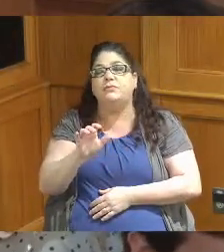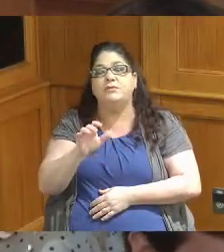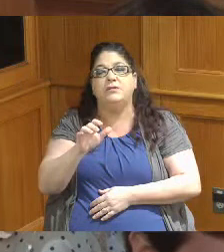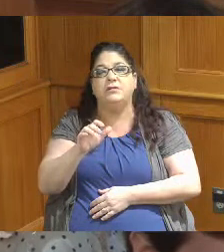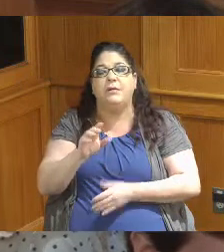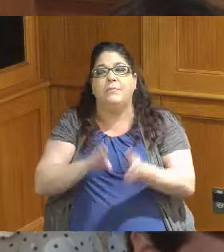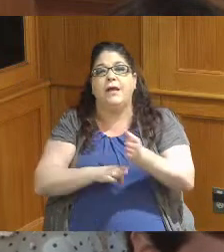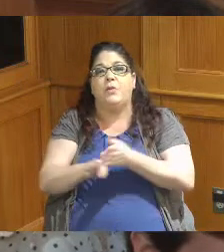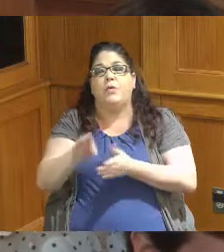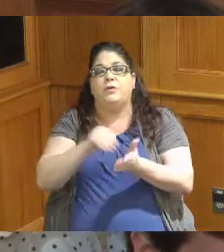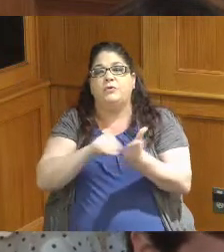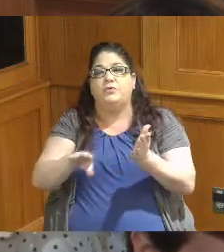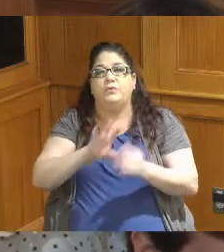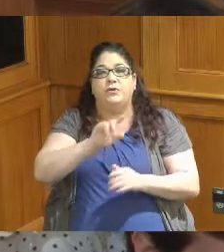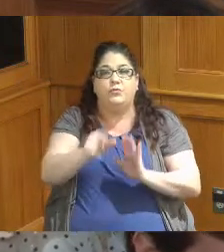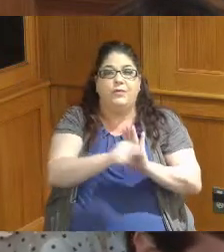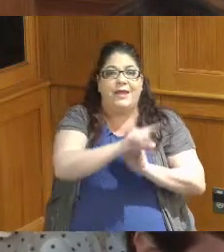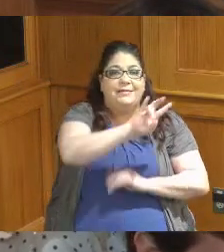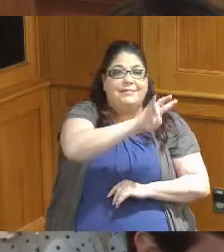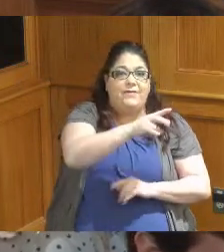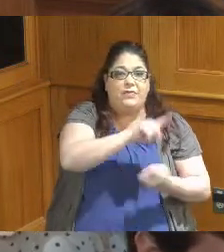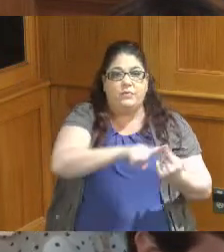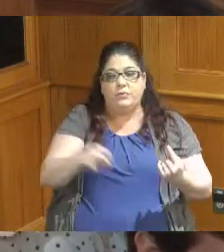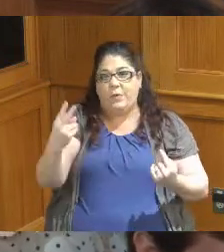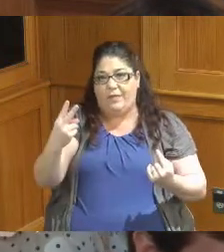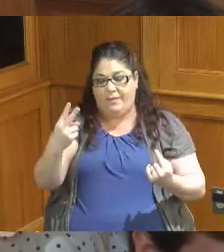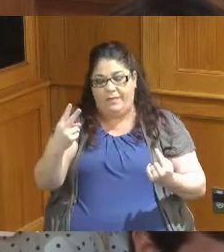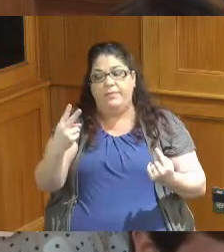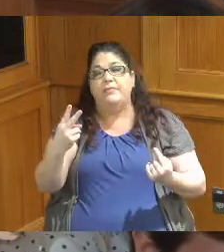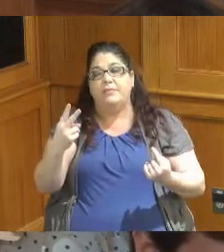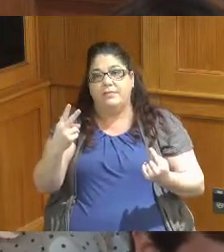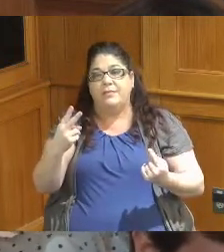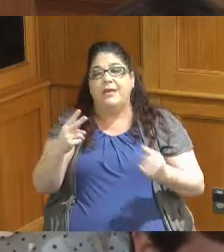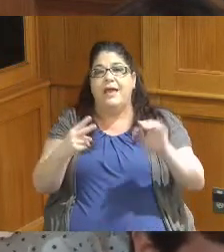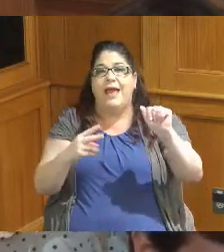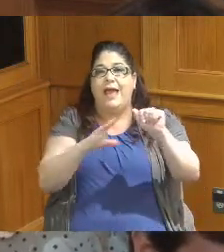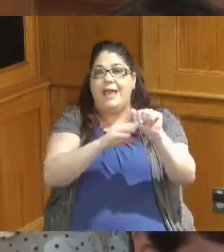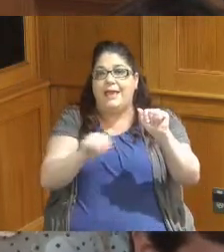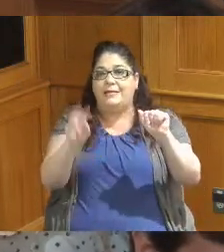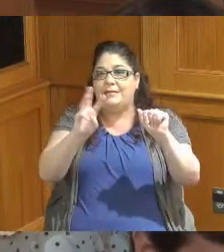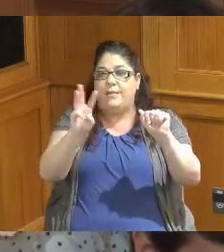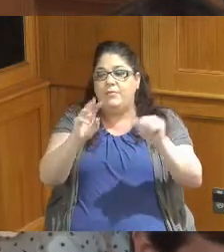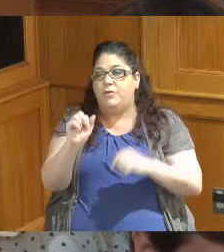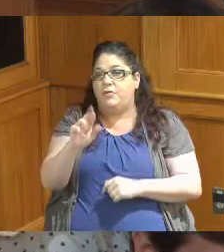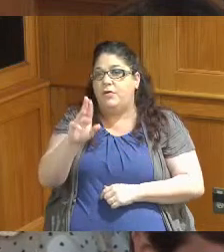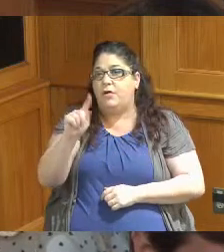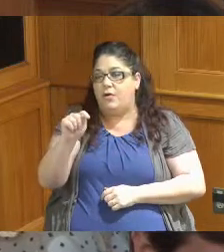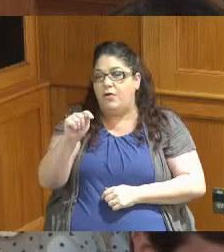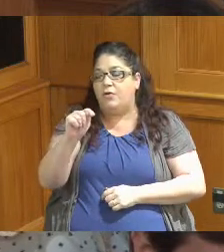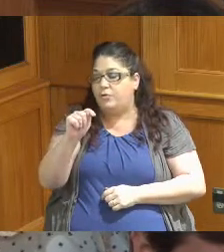in grades 7 through 12th they will expand the a and w I r curriculum to local schools and